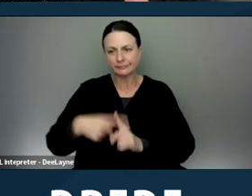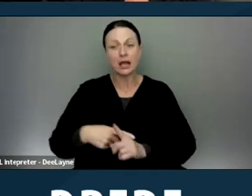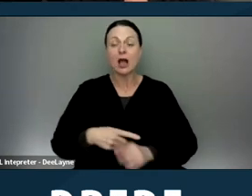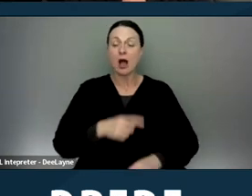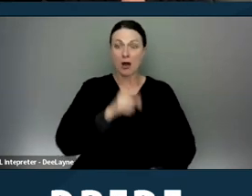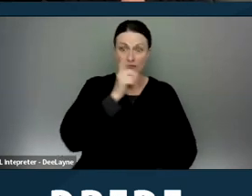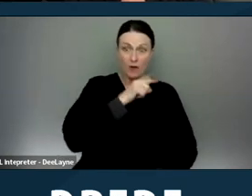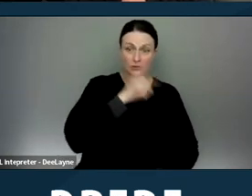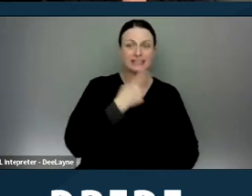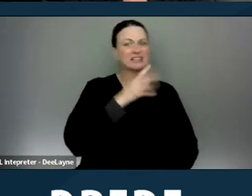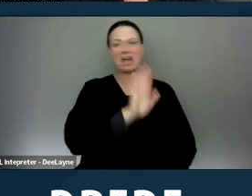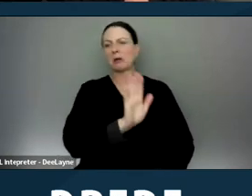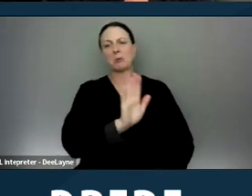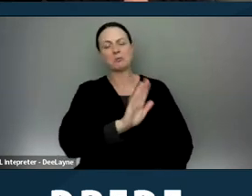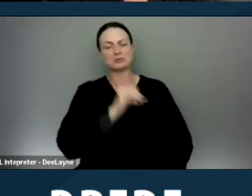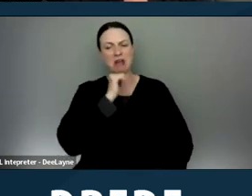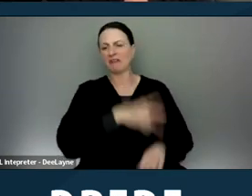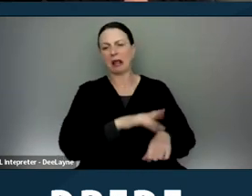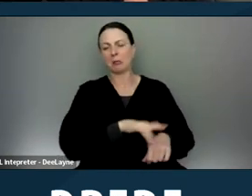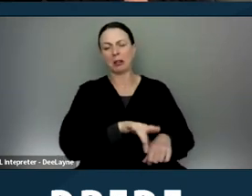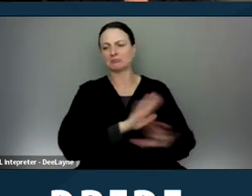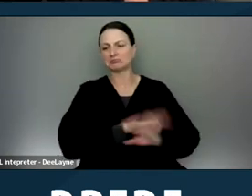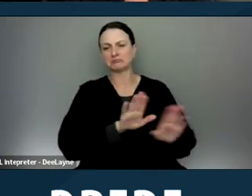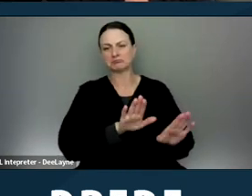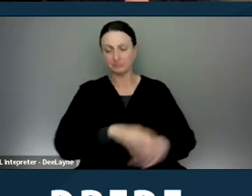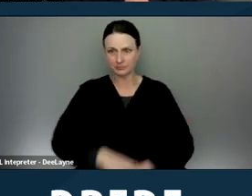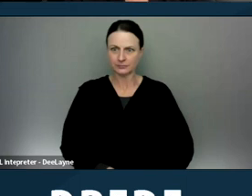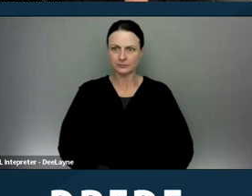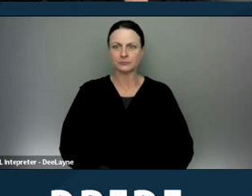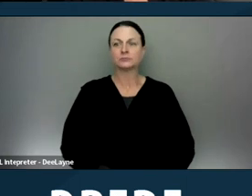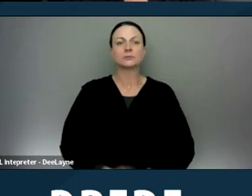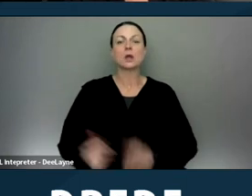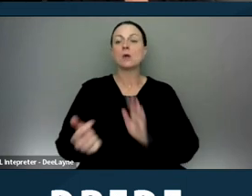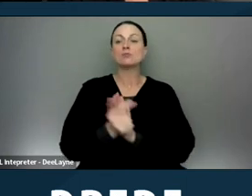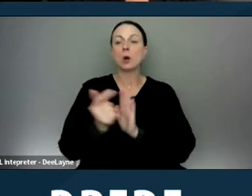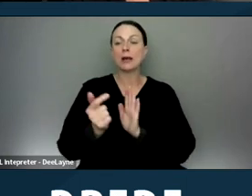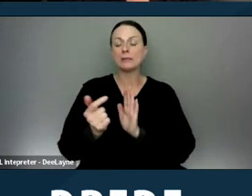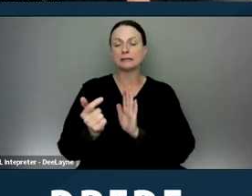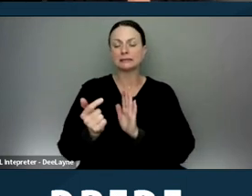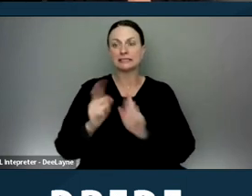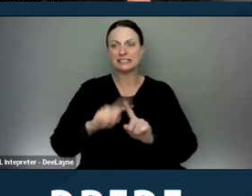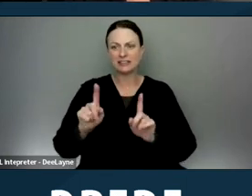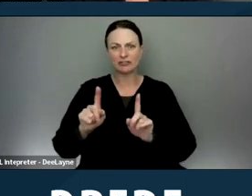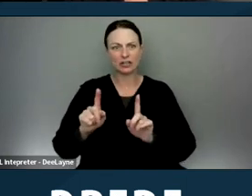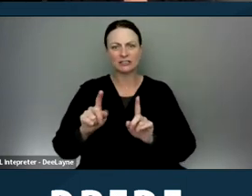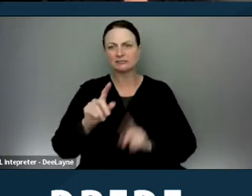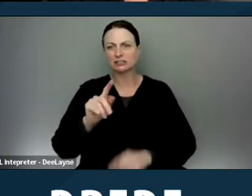that a rental unit is not available. Prohibits different terms or conditions.